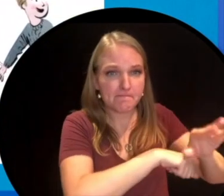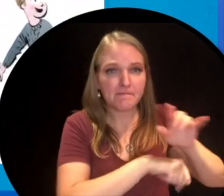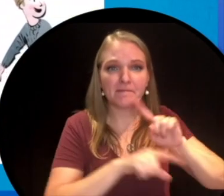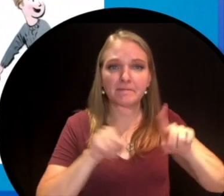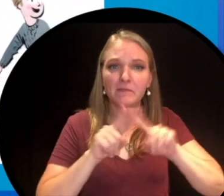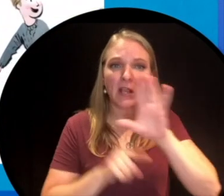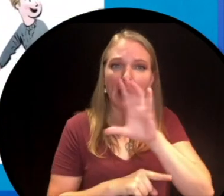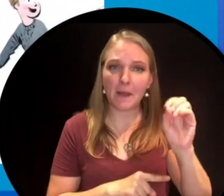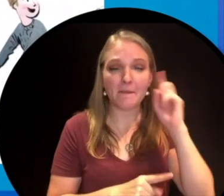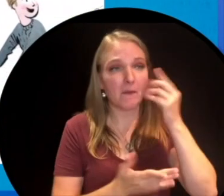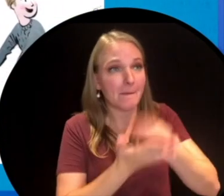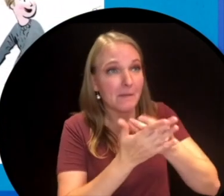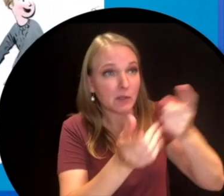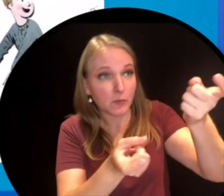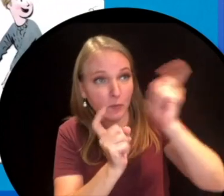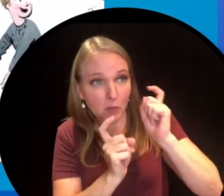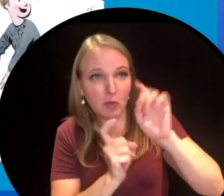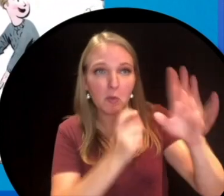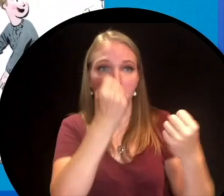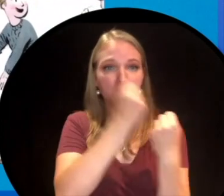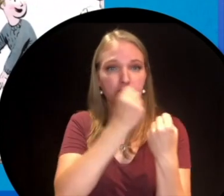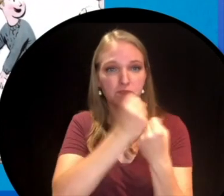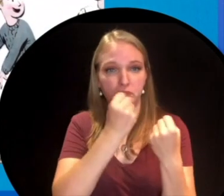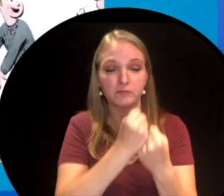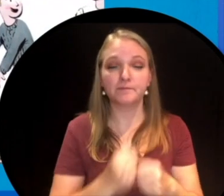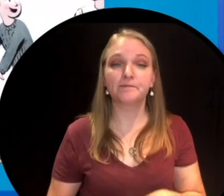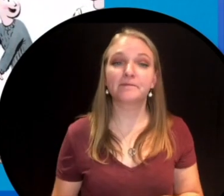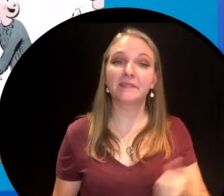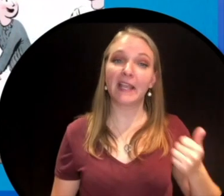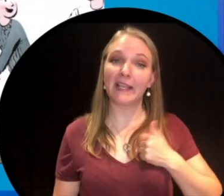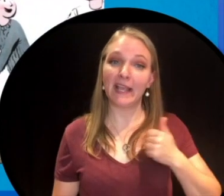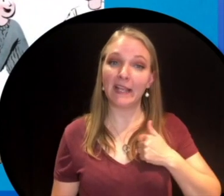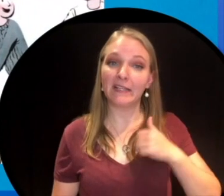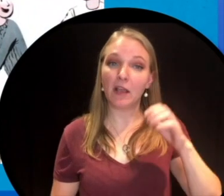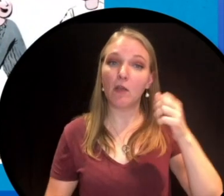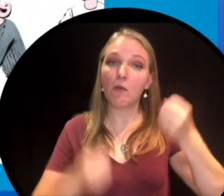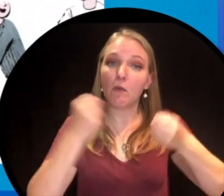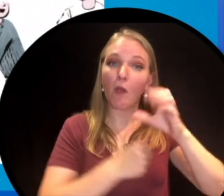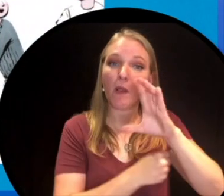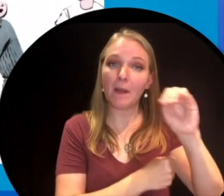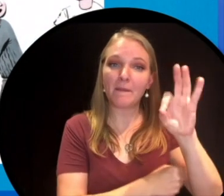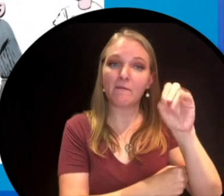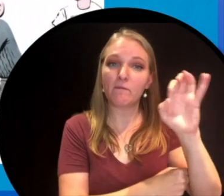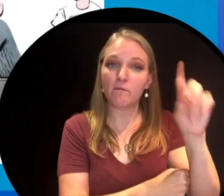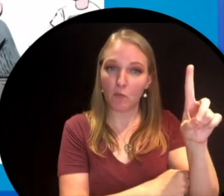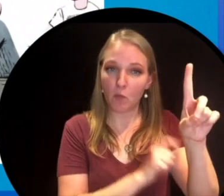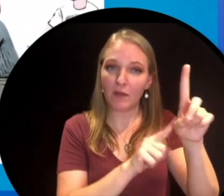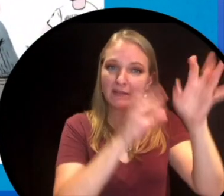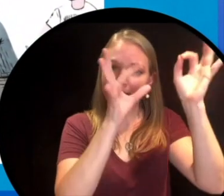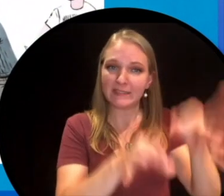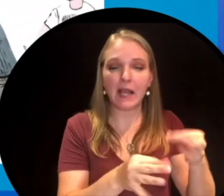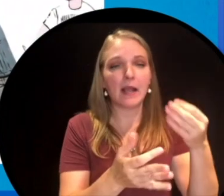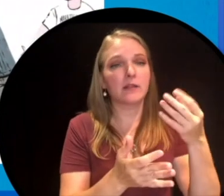either money donations or other support so Ford of Canada, the car company decided that they